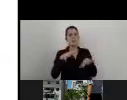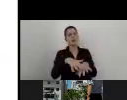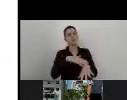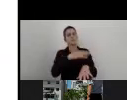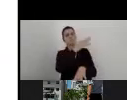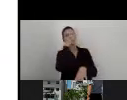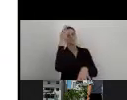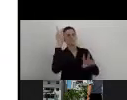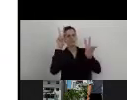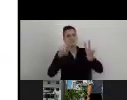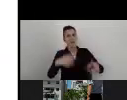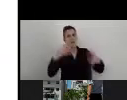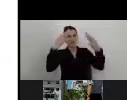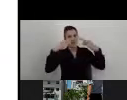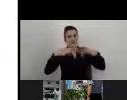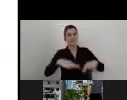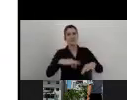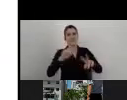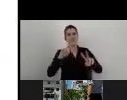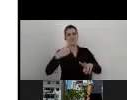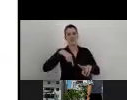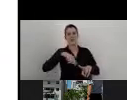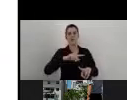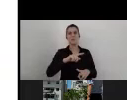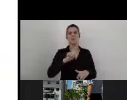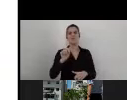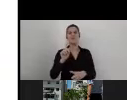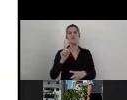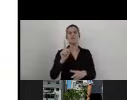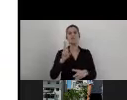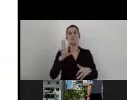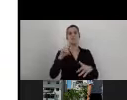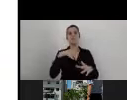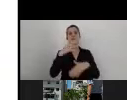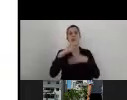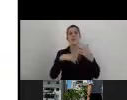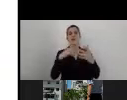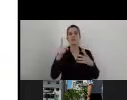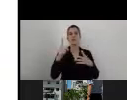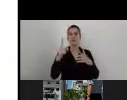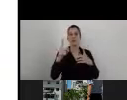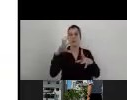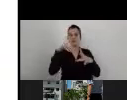and it's all the matter of the Accessibility Implementation Process going on today in Chile.